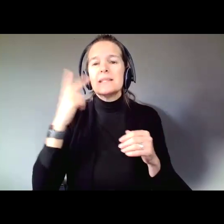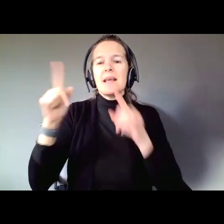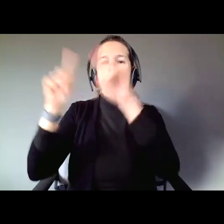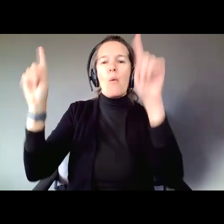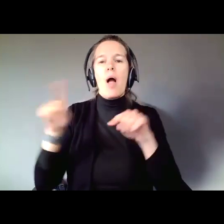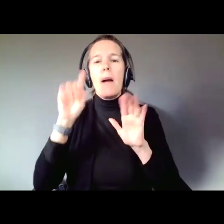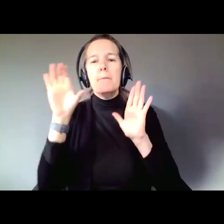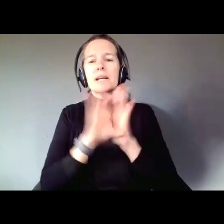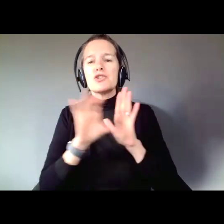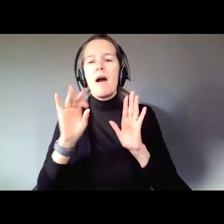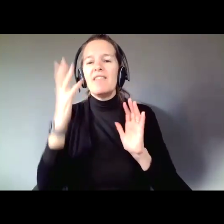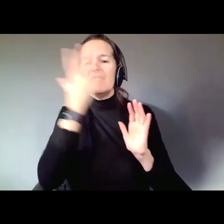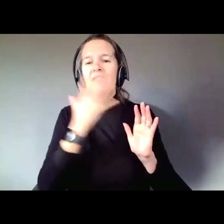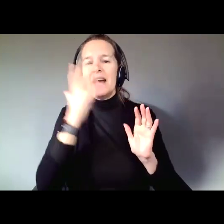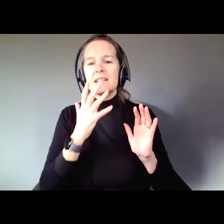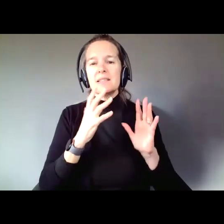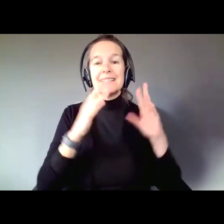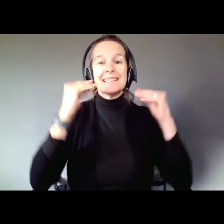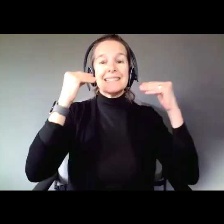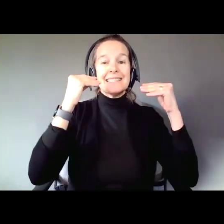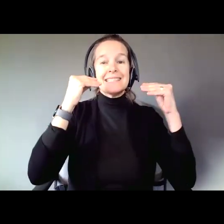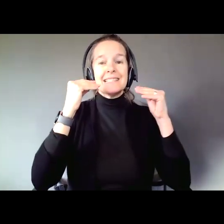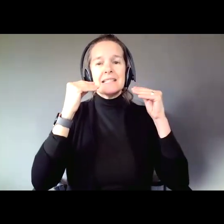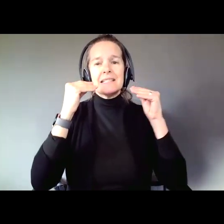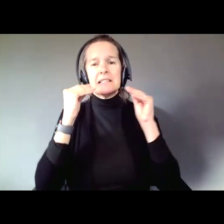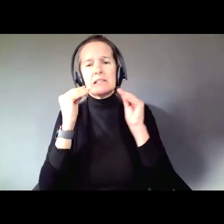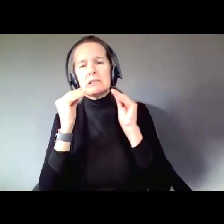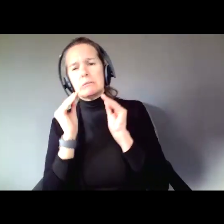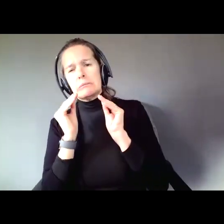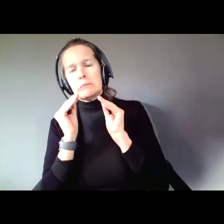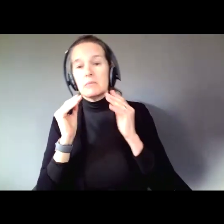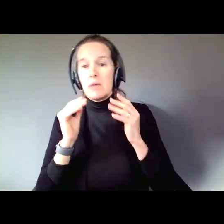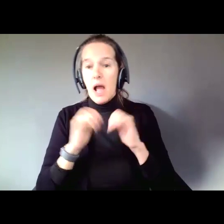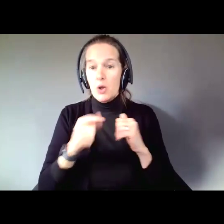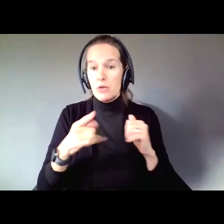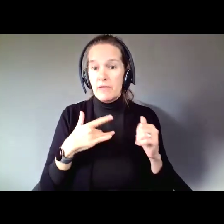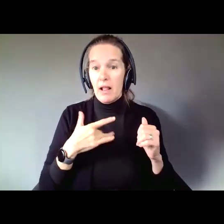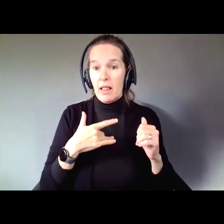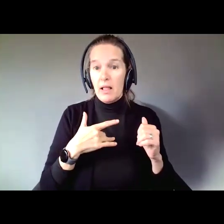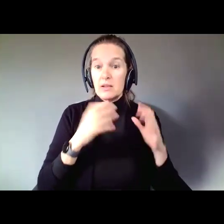of faces that are designed to help you point to how you feel. They go from smiling to in great pain